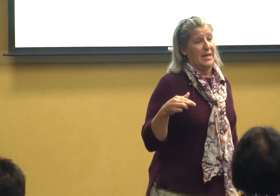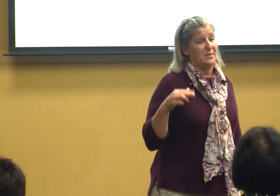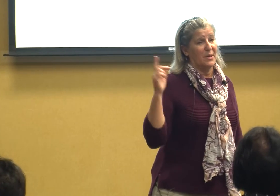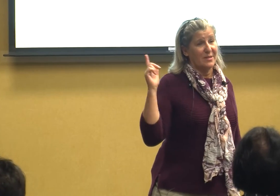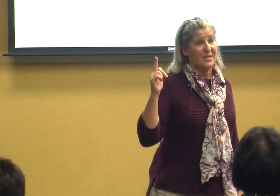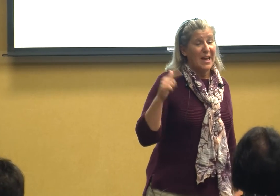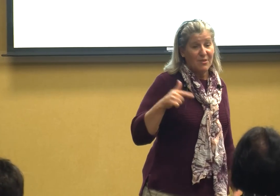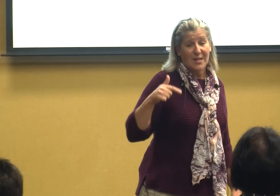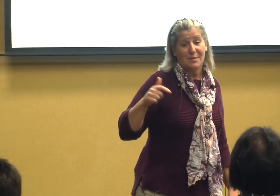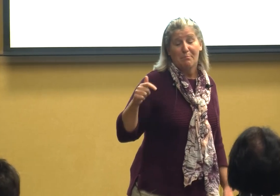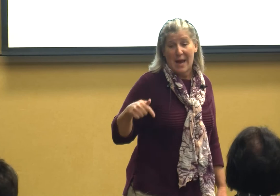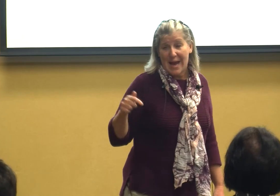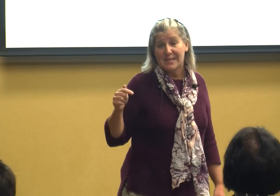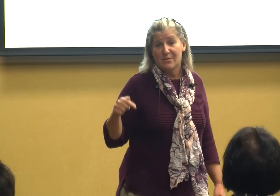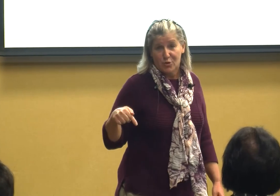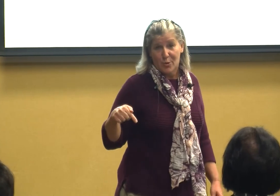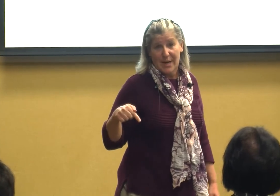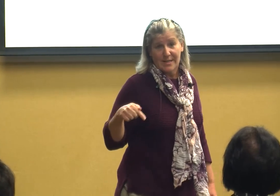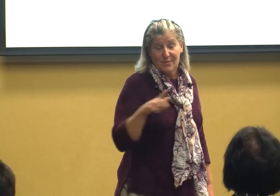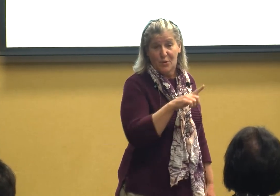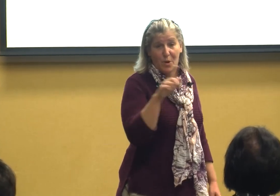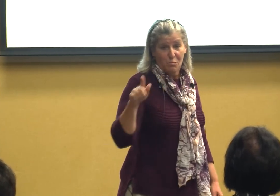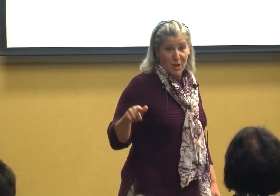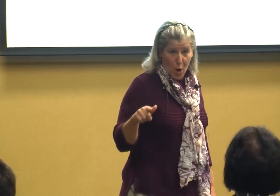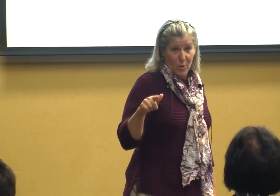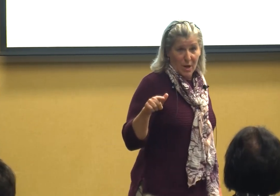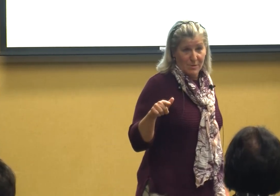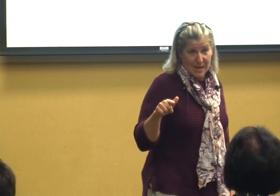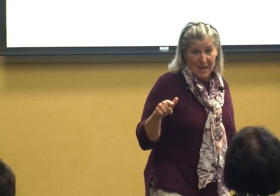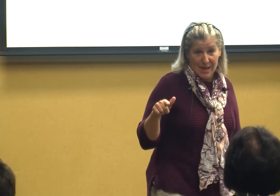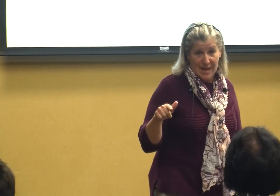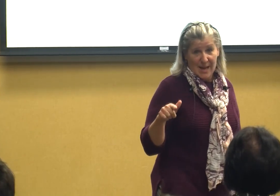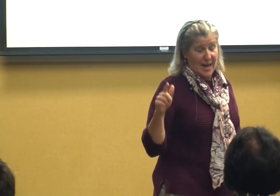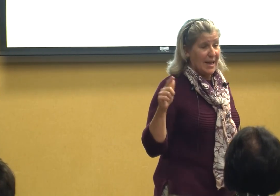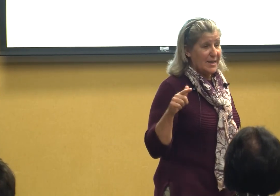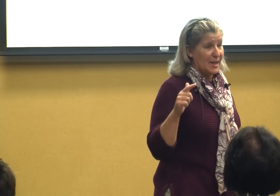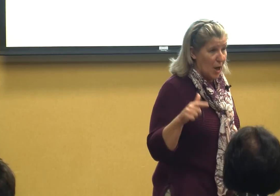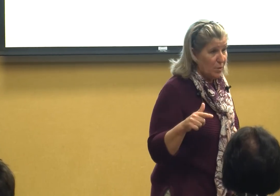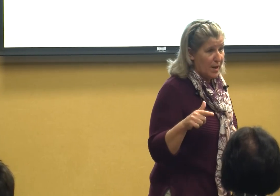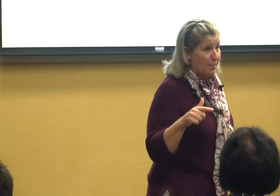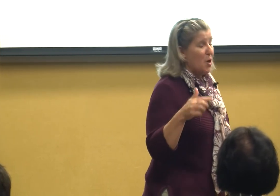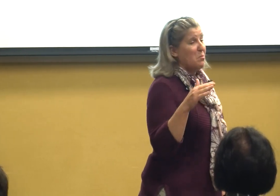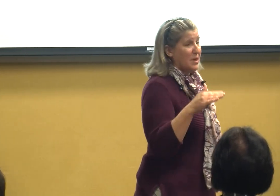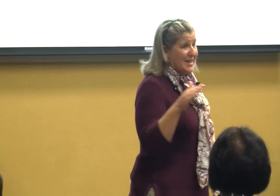because they've got some bags of tricks if you don't know an OT and get to know them please